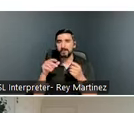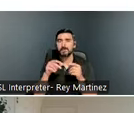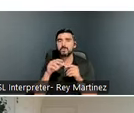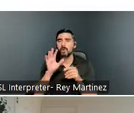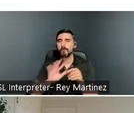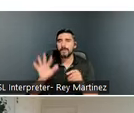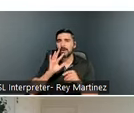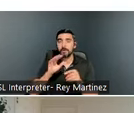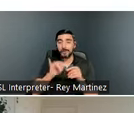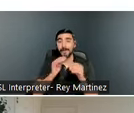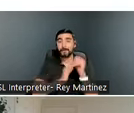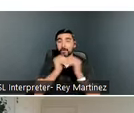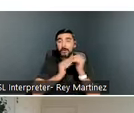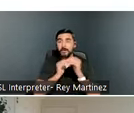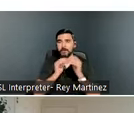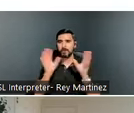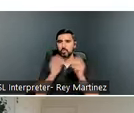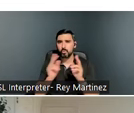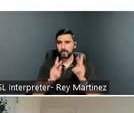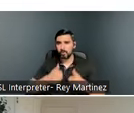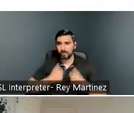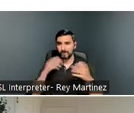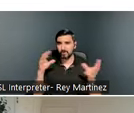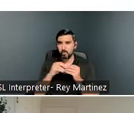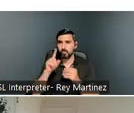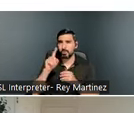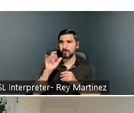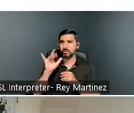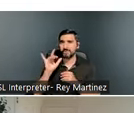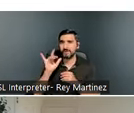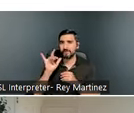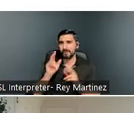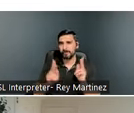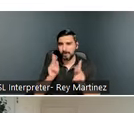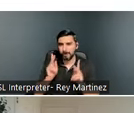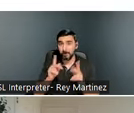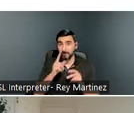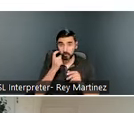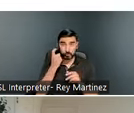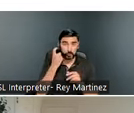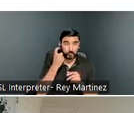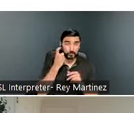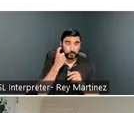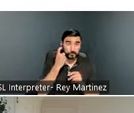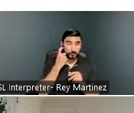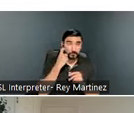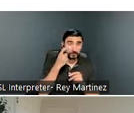the community at Valor, all the way from twin newborns to residents in their 70s. Everybody,